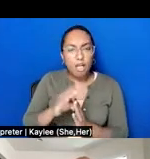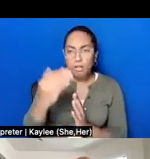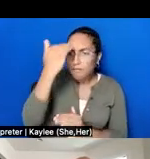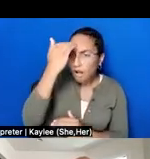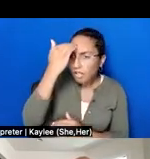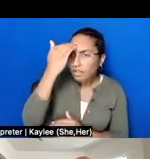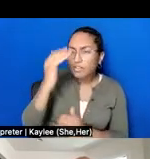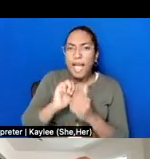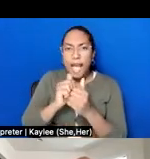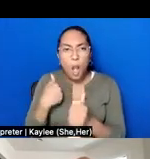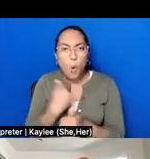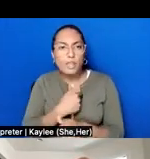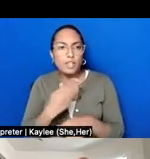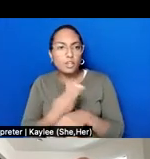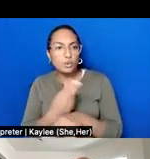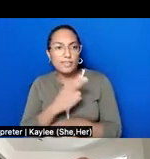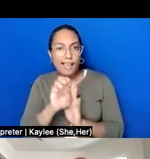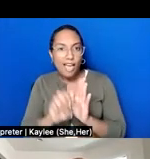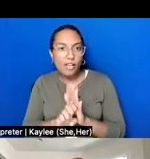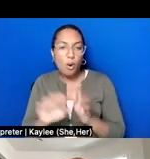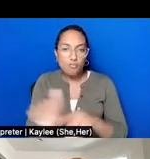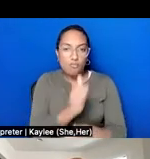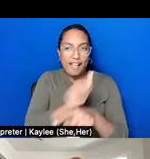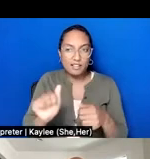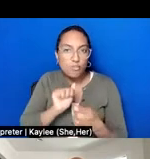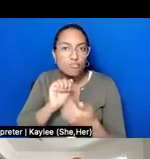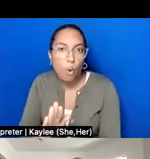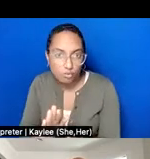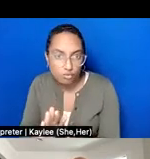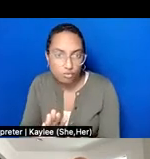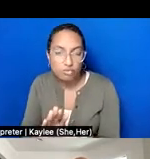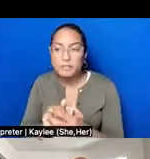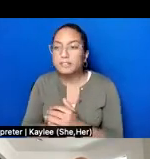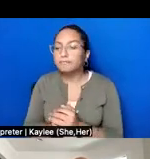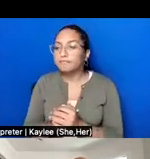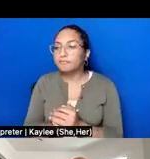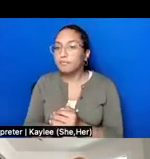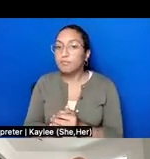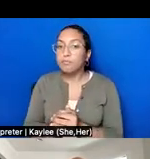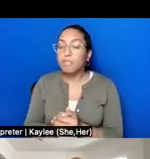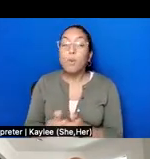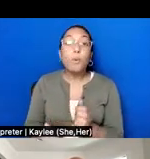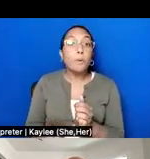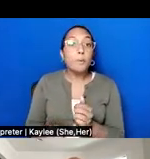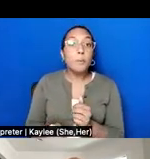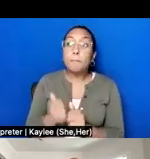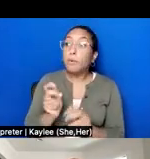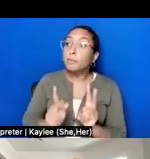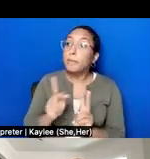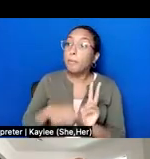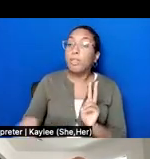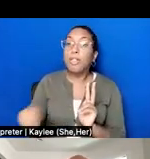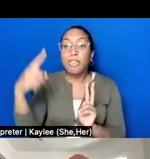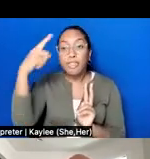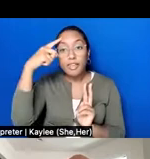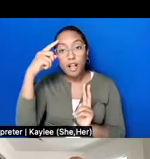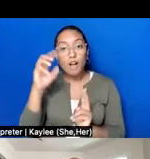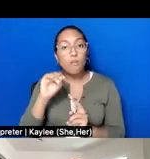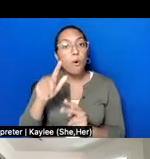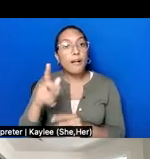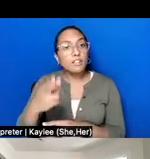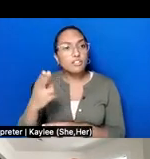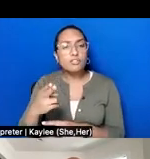When most people think of oral history, they think of the interpretive work. Most museums